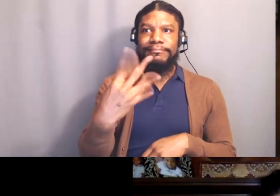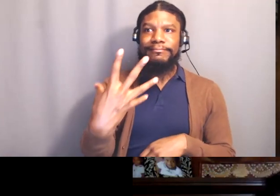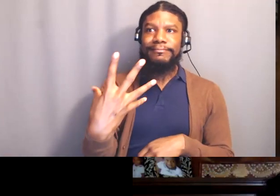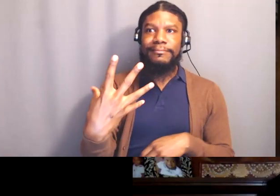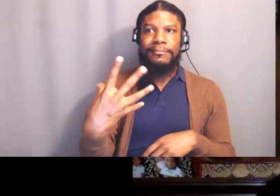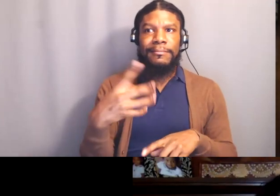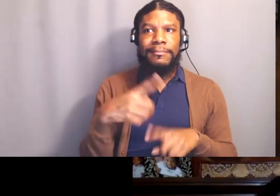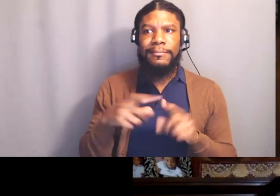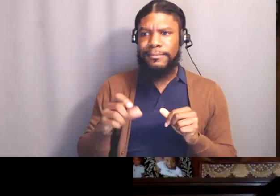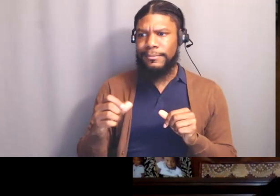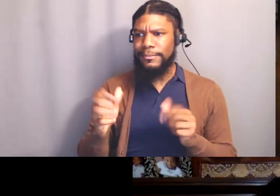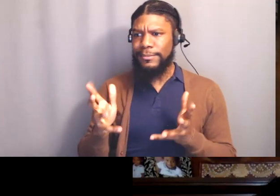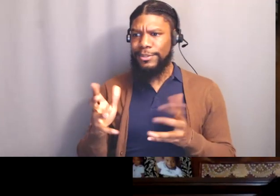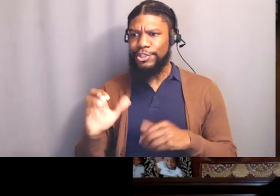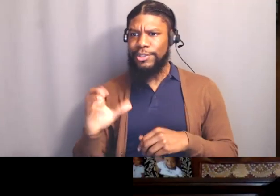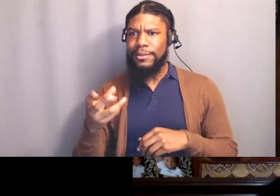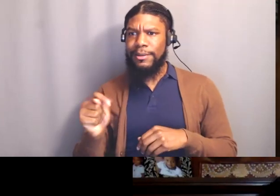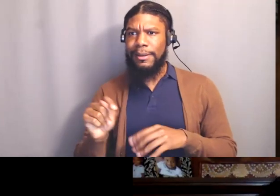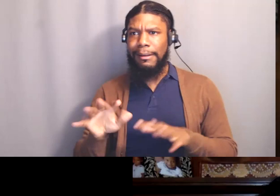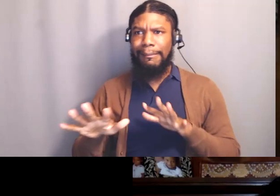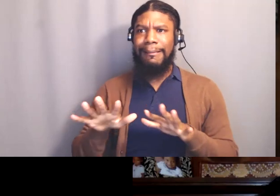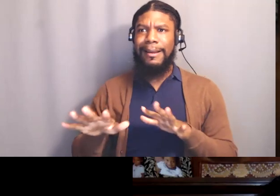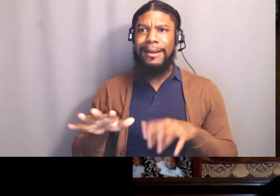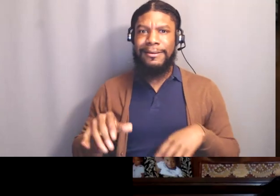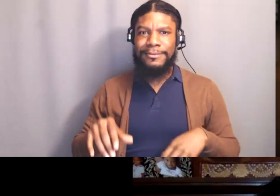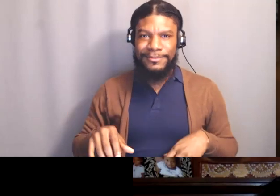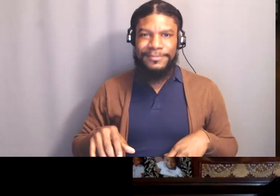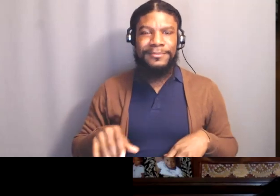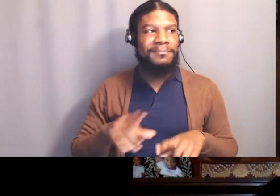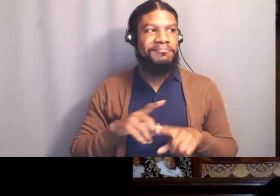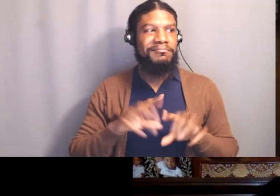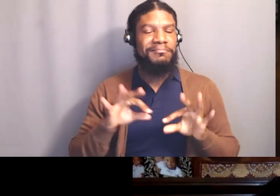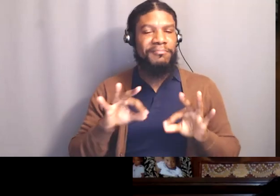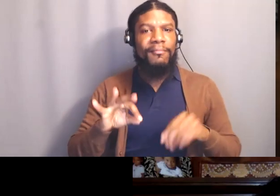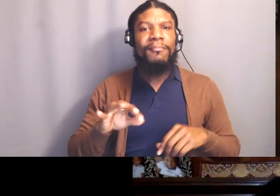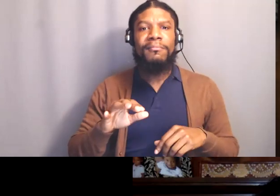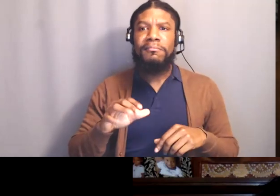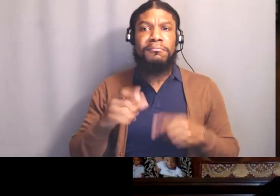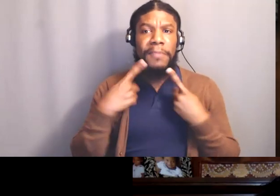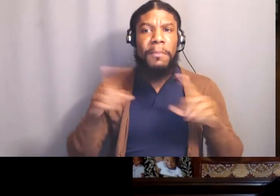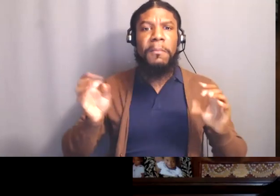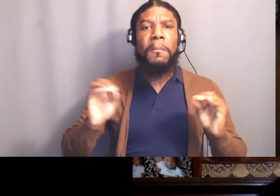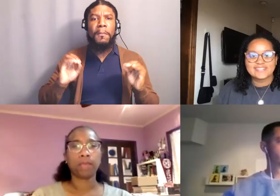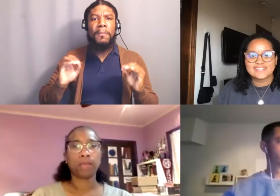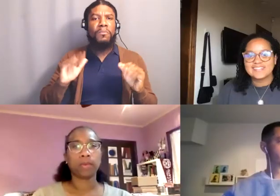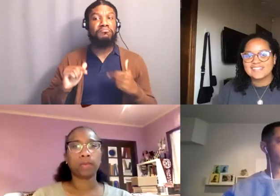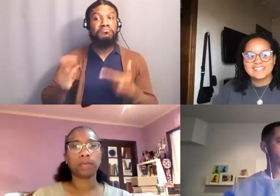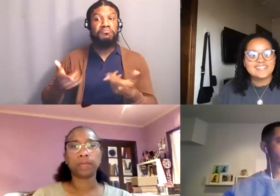Nice, awesome, well, I'll go ahead. We don't have any announcements here, but I'll go ahead and hand it over to you, It looks like folks are already starting to join us.